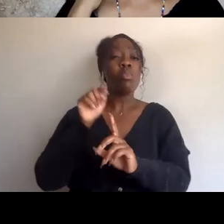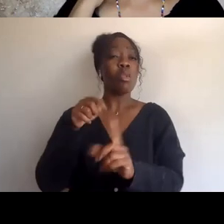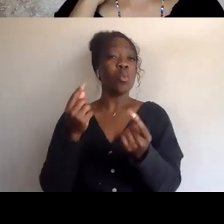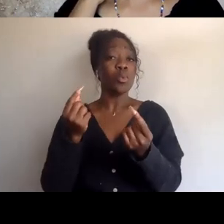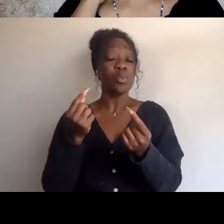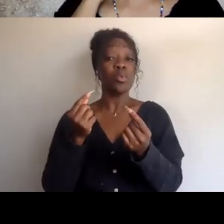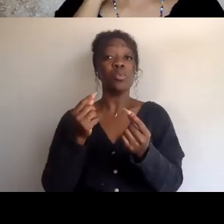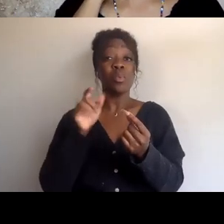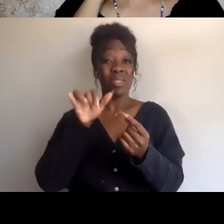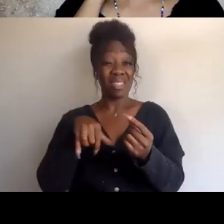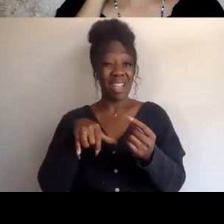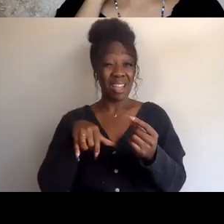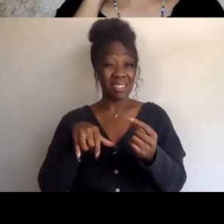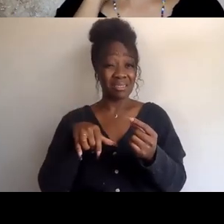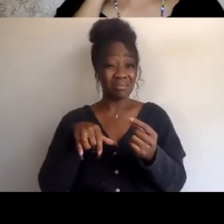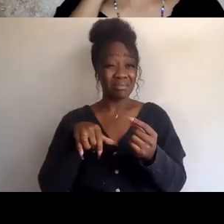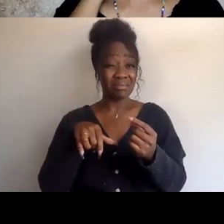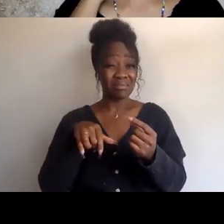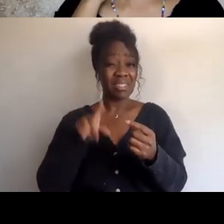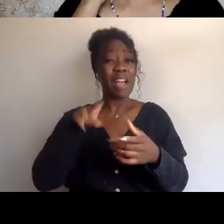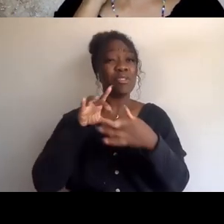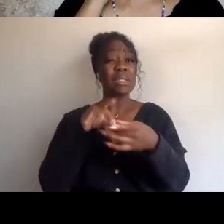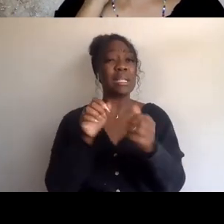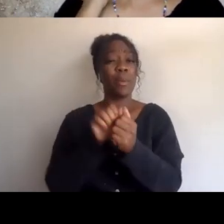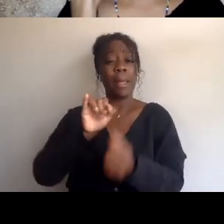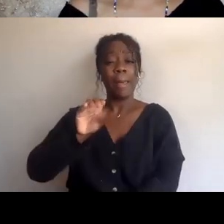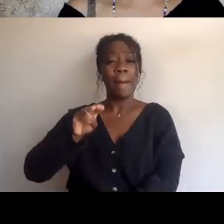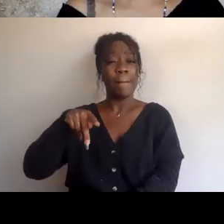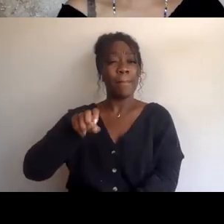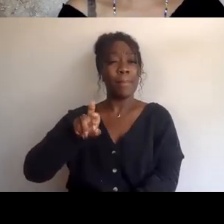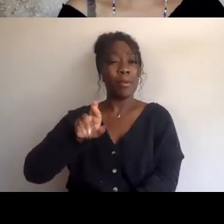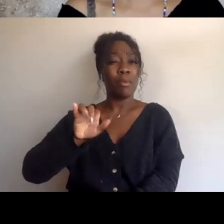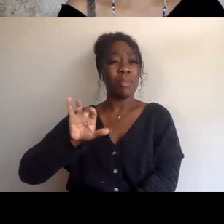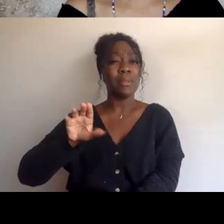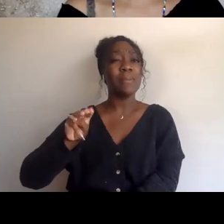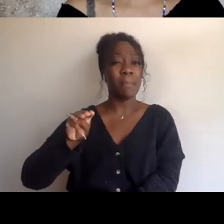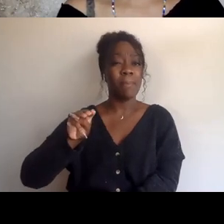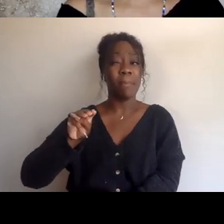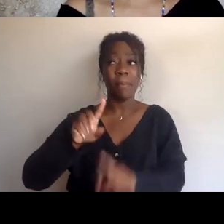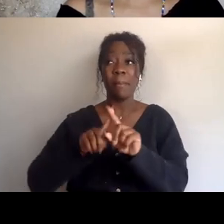to imperialism, British imperialism in this case, quite specifically. Of course as an Africa who suffered